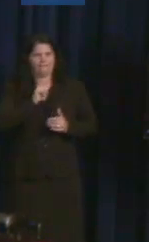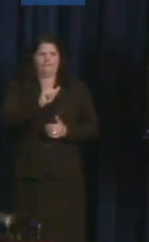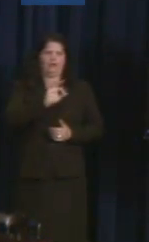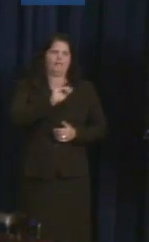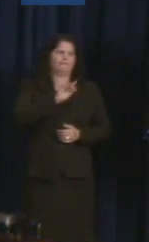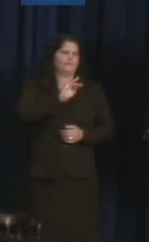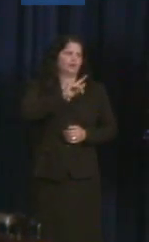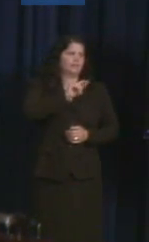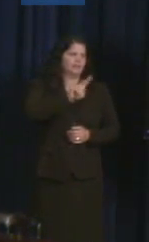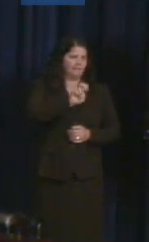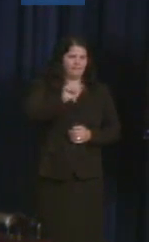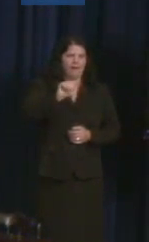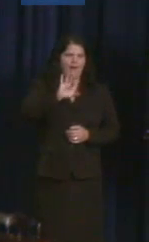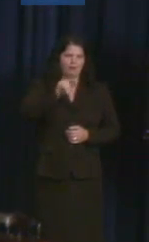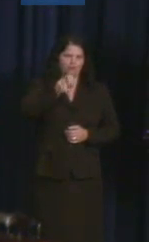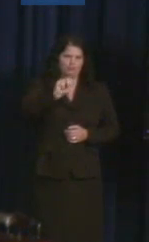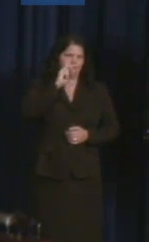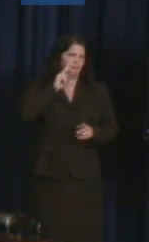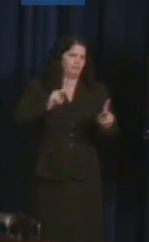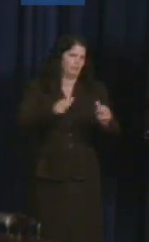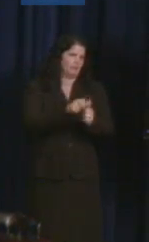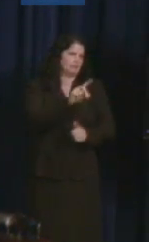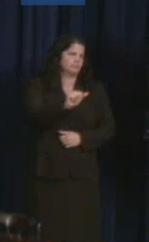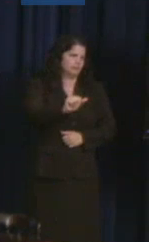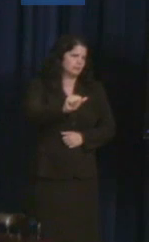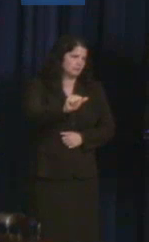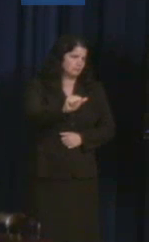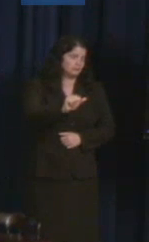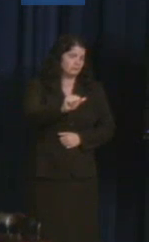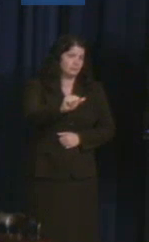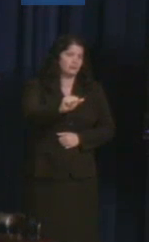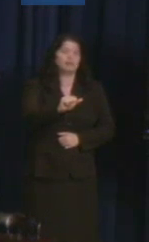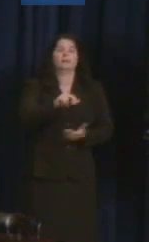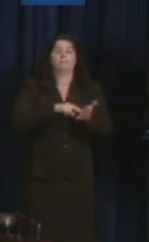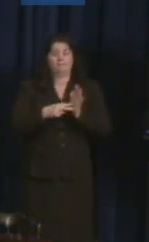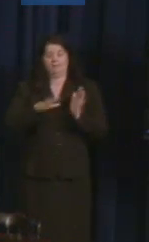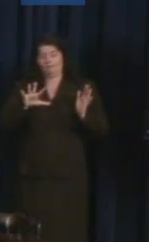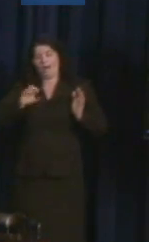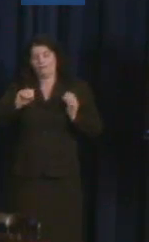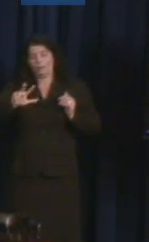So this rule is going to complement new regulations under Section 503 that require federal contractors